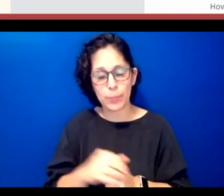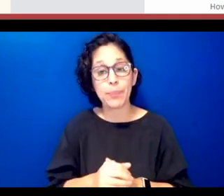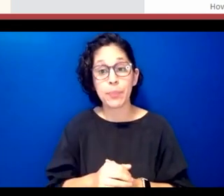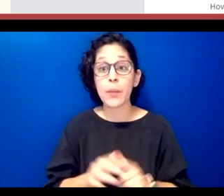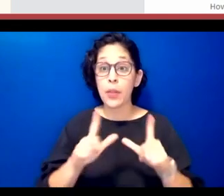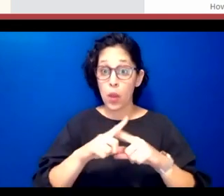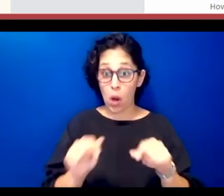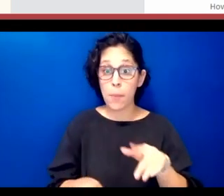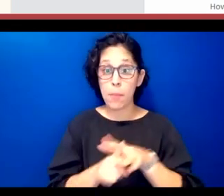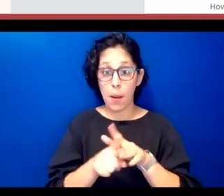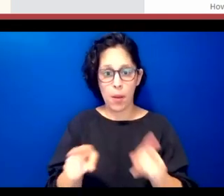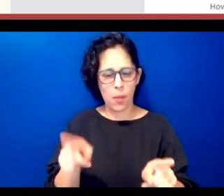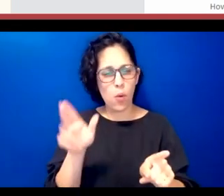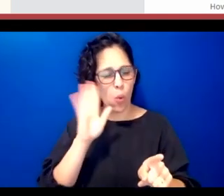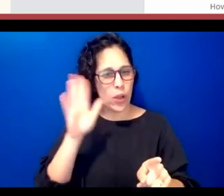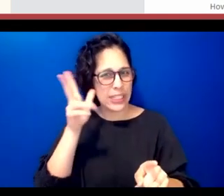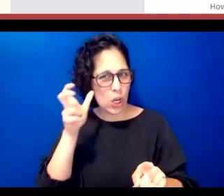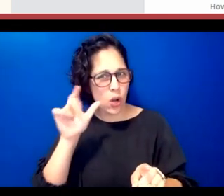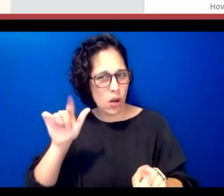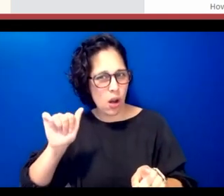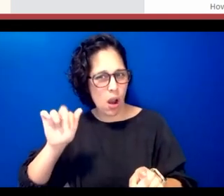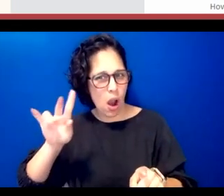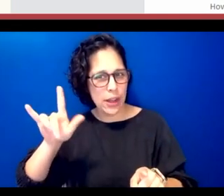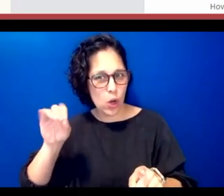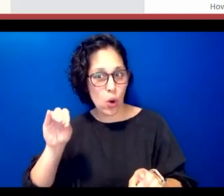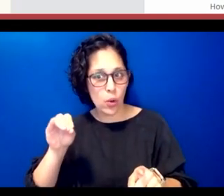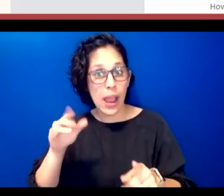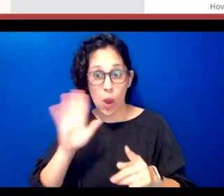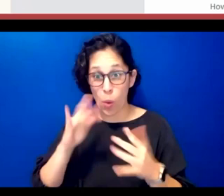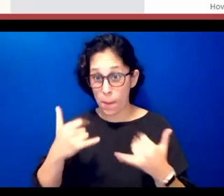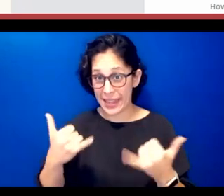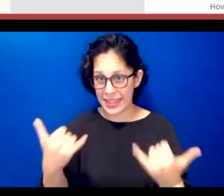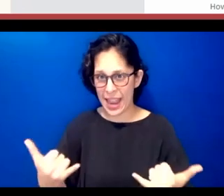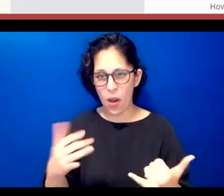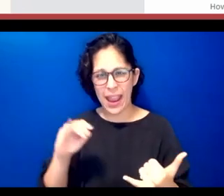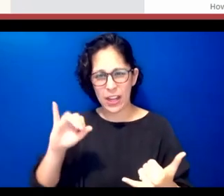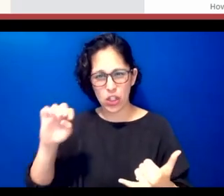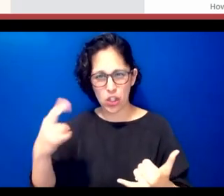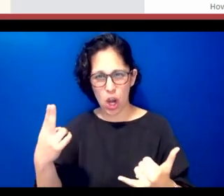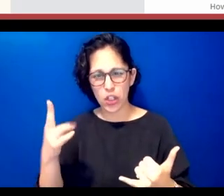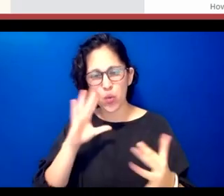hear the audio so i'm going to play the audio and then josh is going to take over from here to discuss